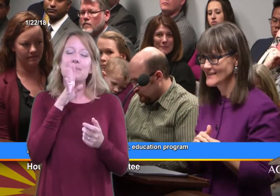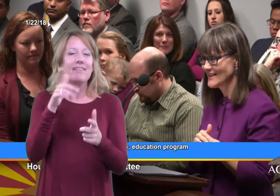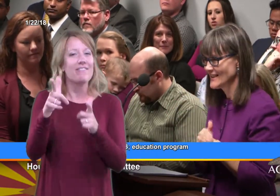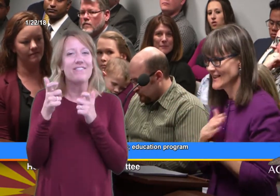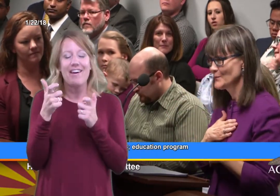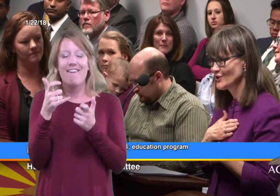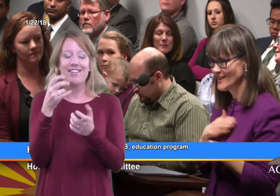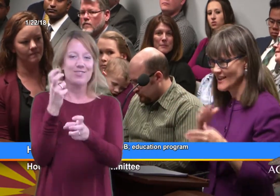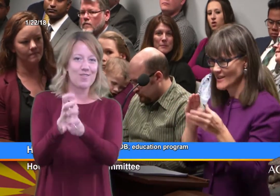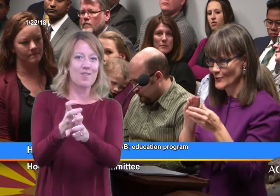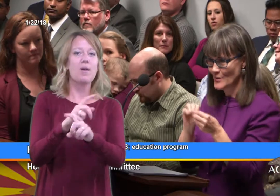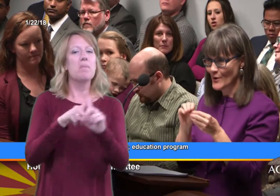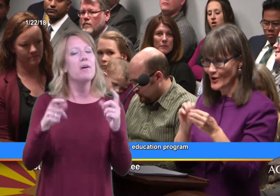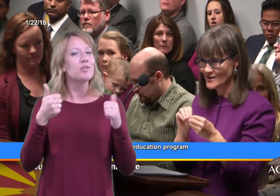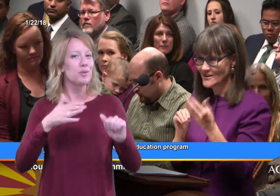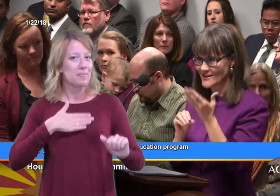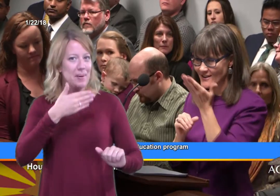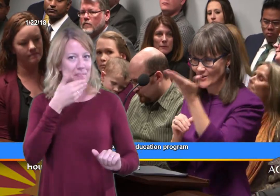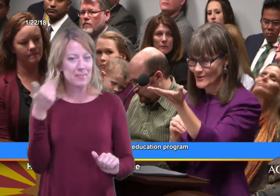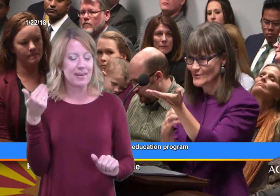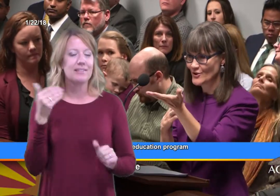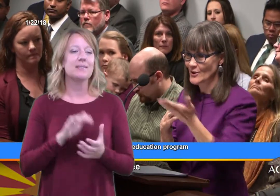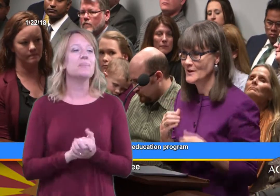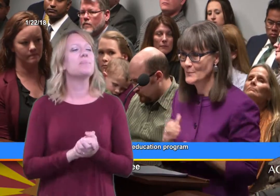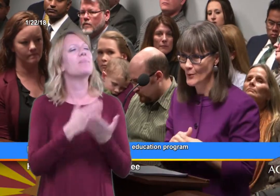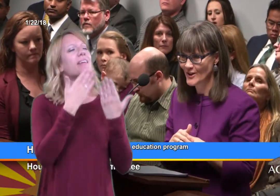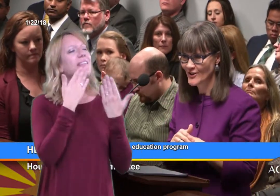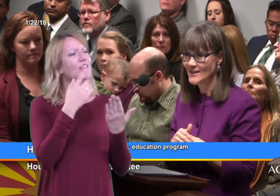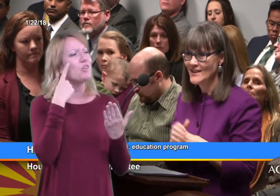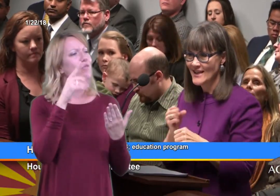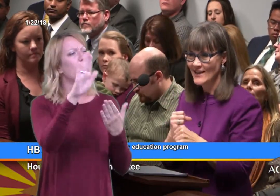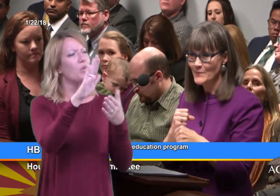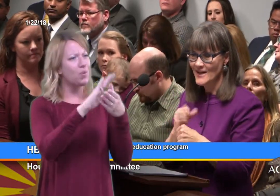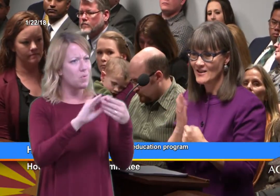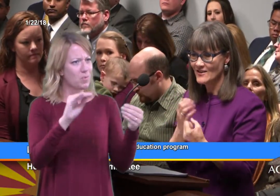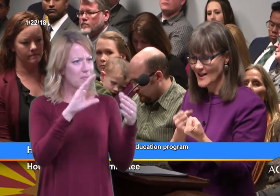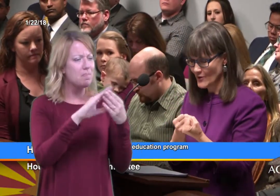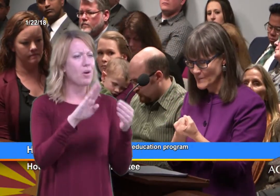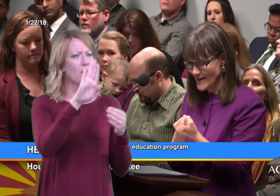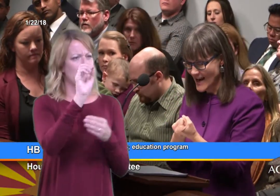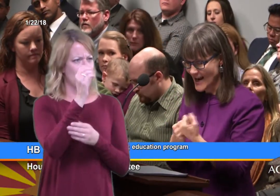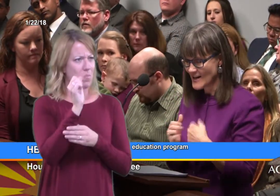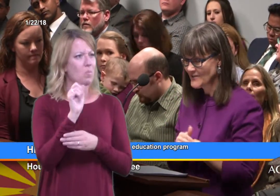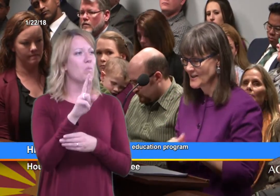and I appreciate the remarks that you, Chairman Boyer, have made on our behalf.